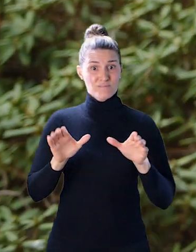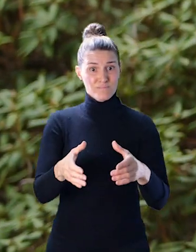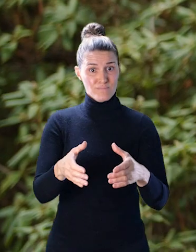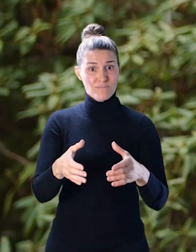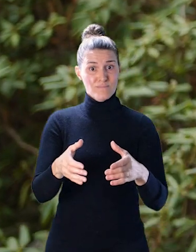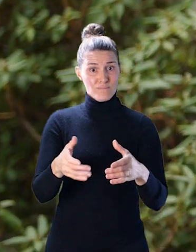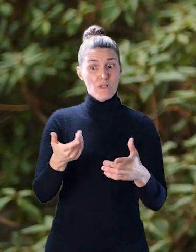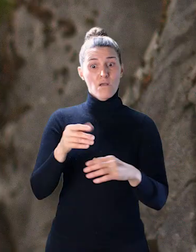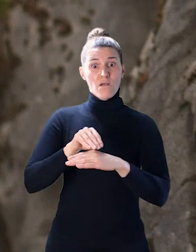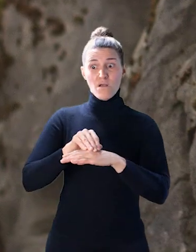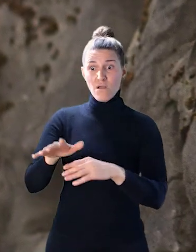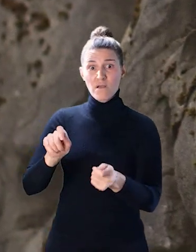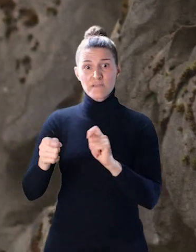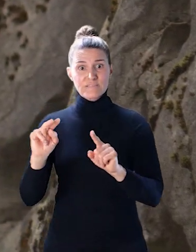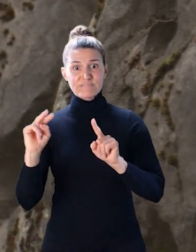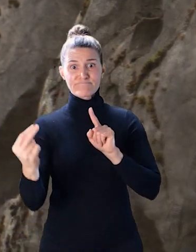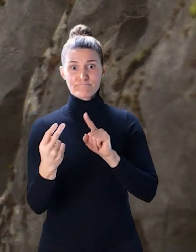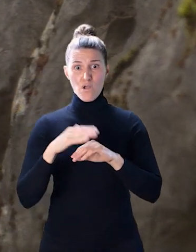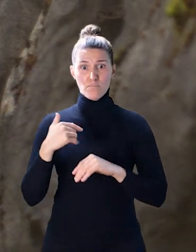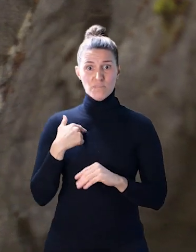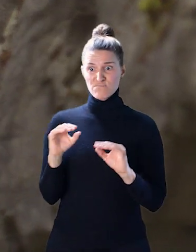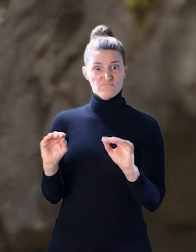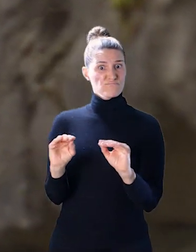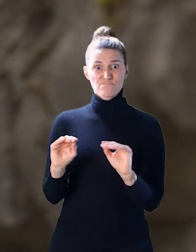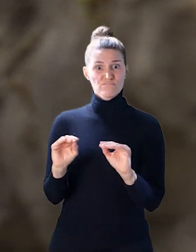and it didn't influence their perspective on me. It didn't